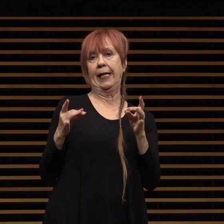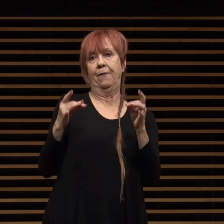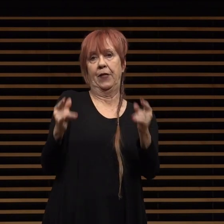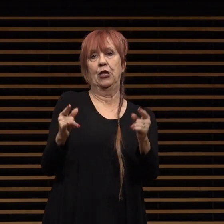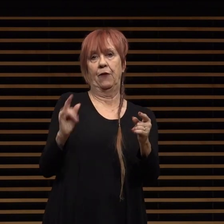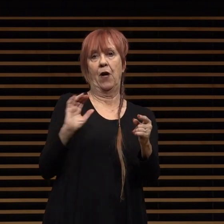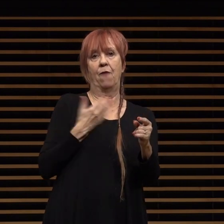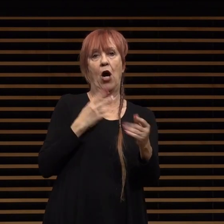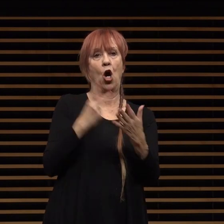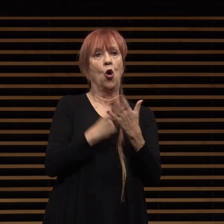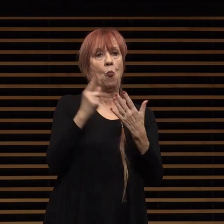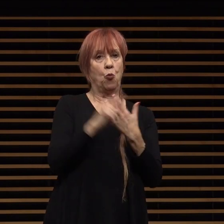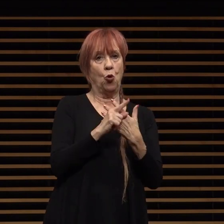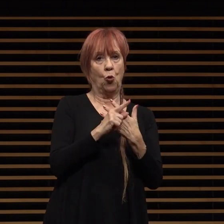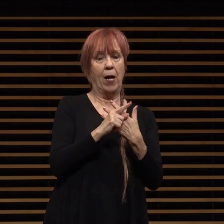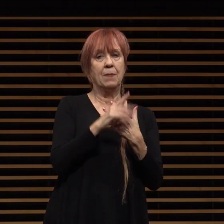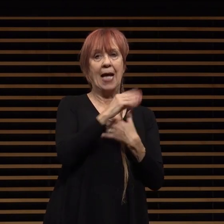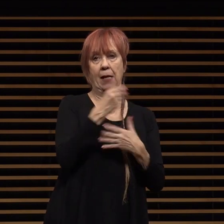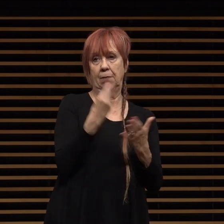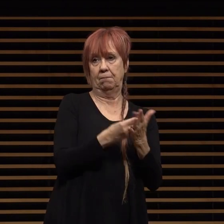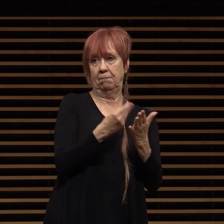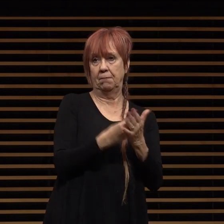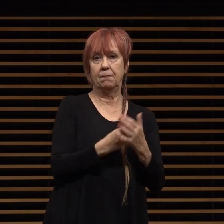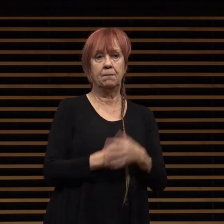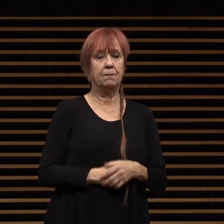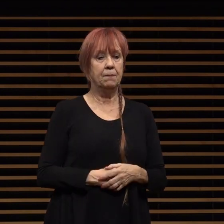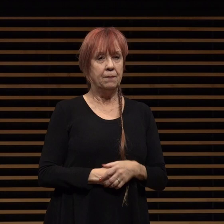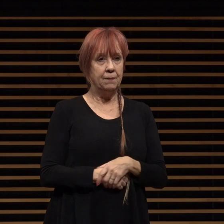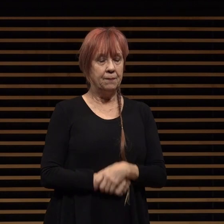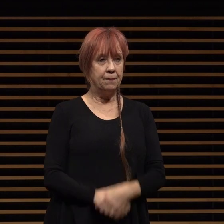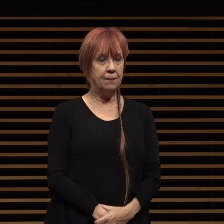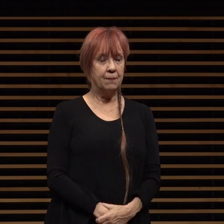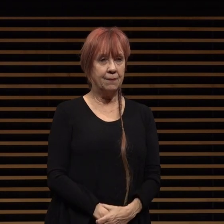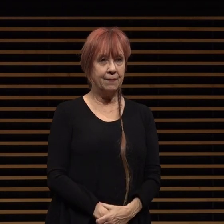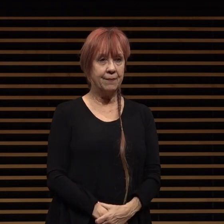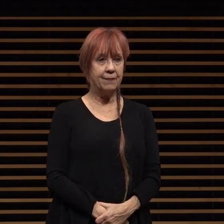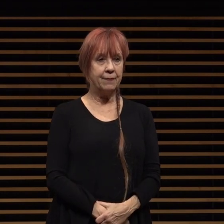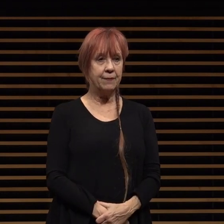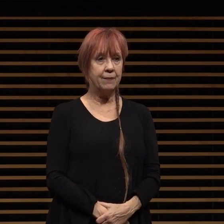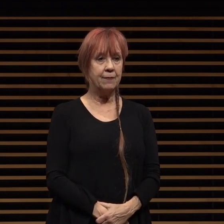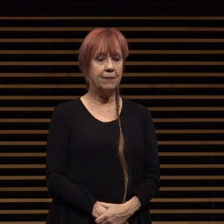programs and related expenditures